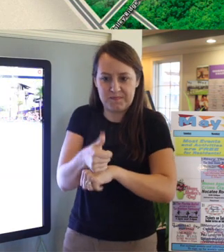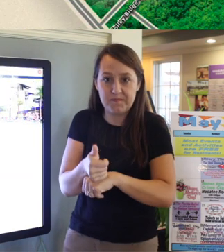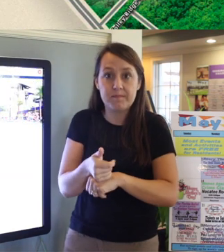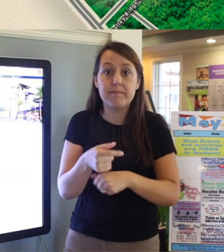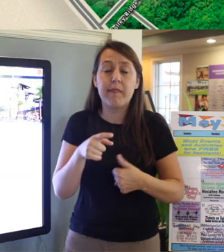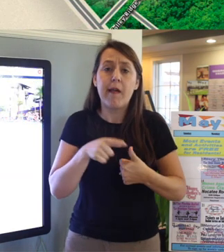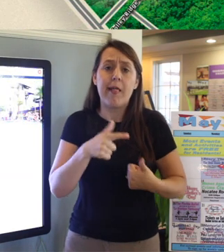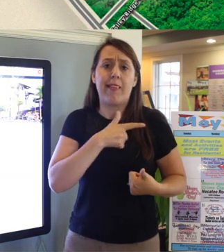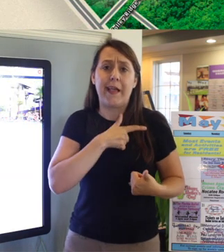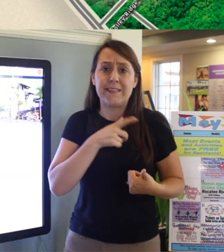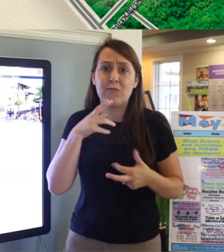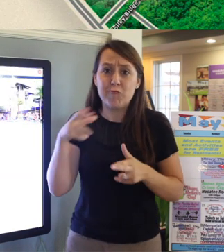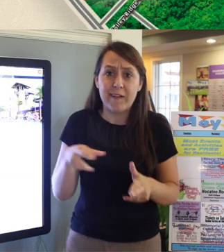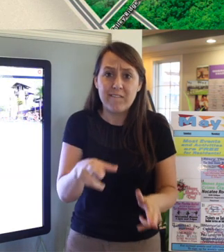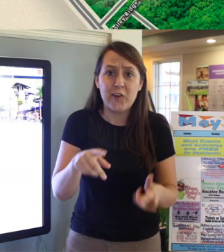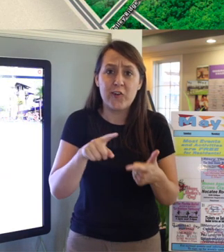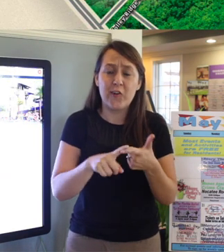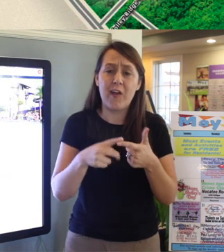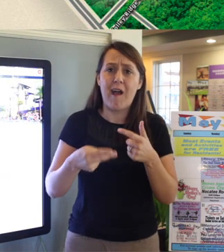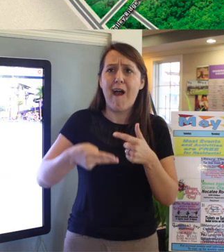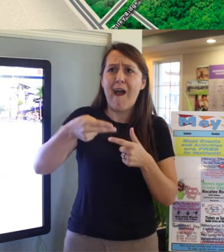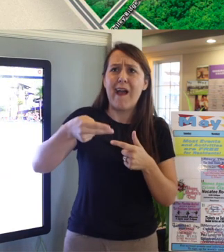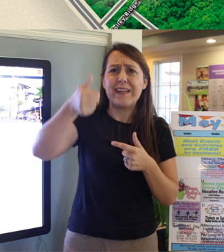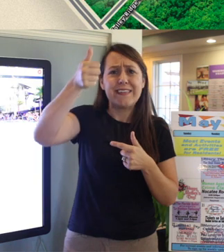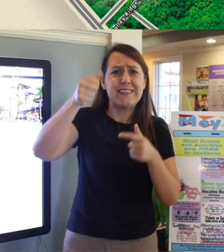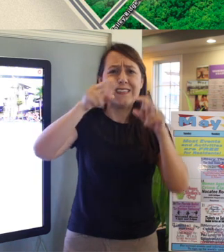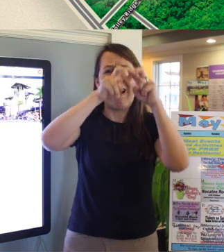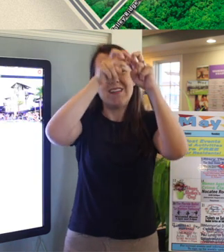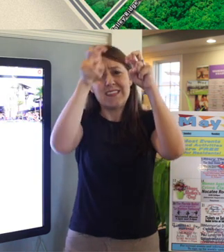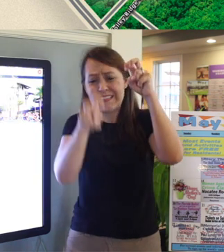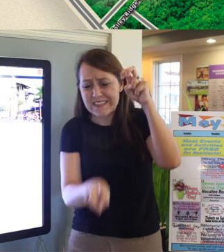You have two of the highest waterslide towers in Northeast Florida